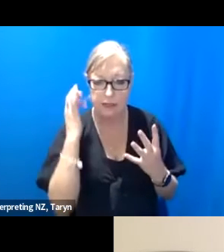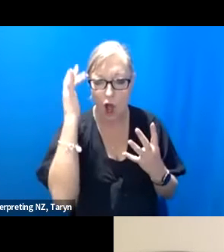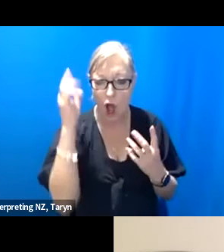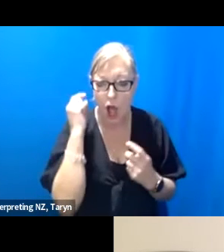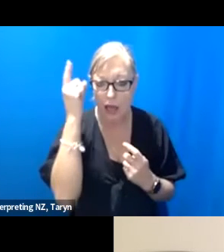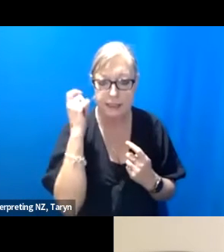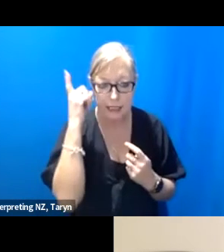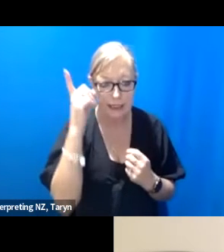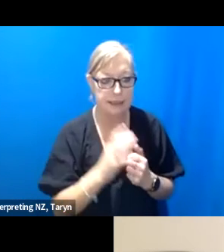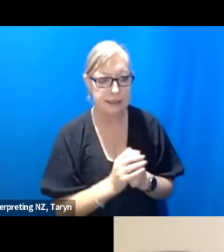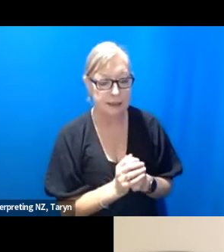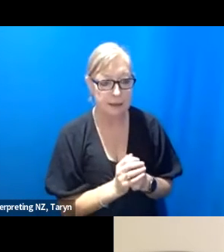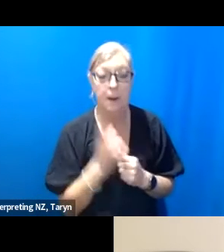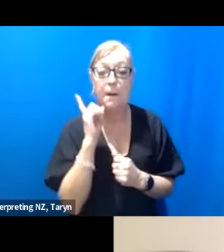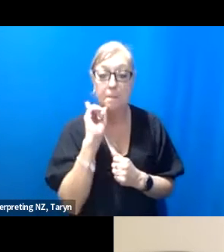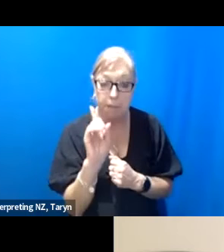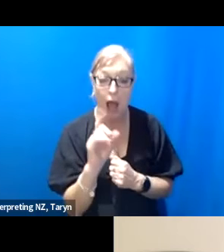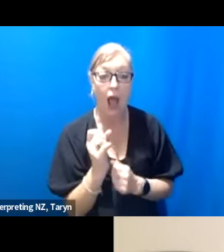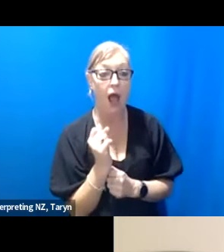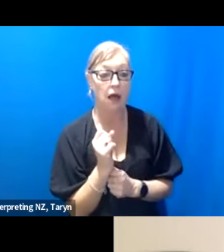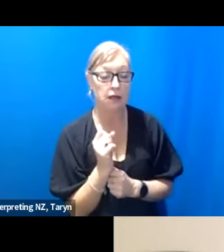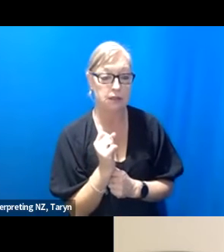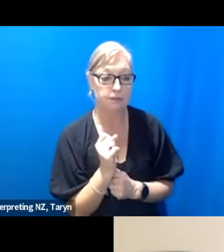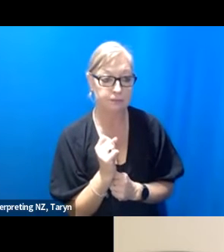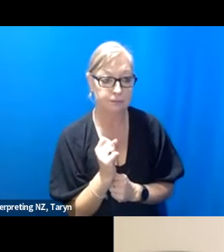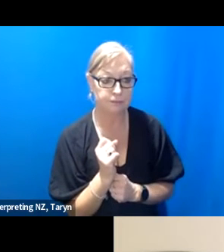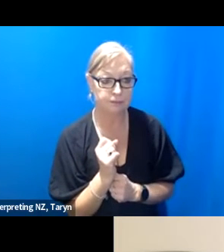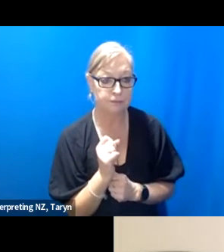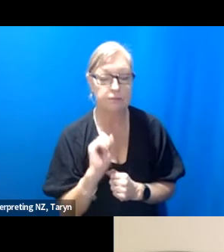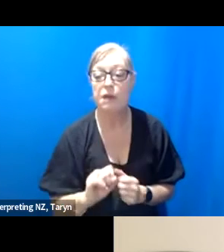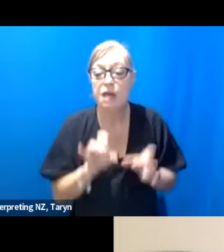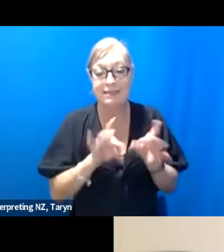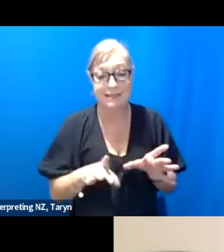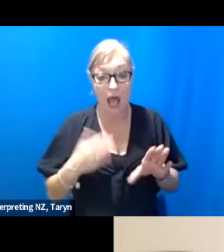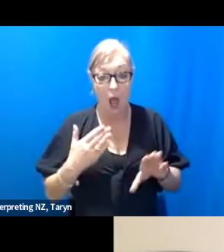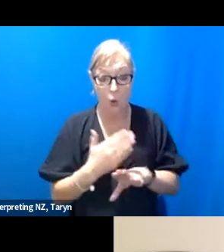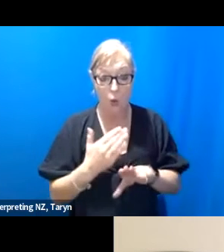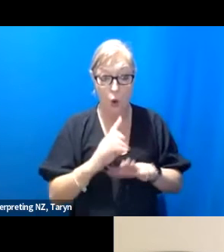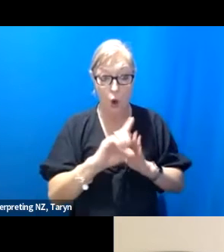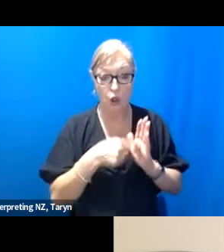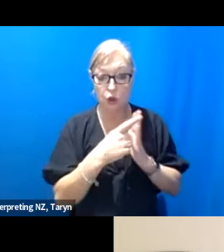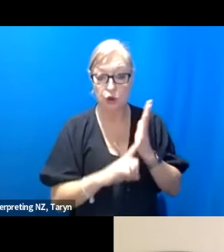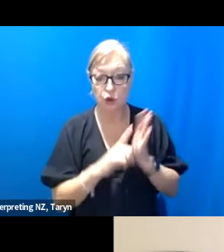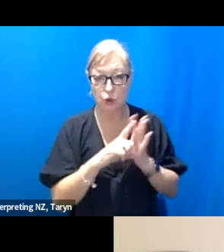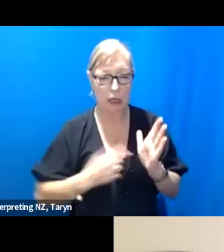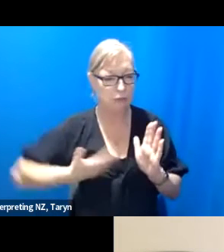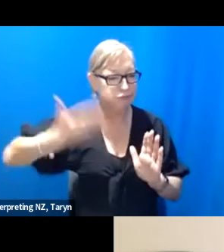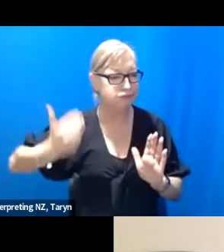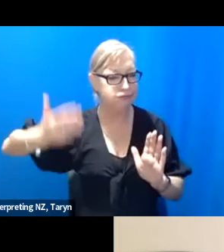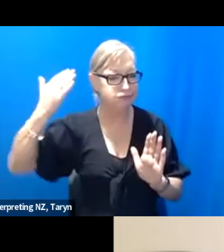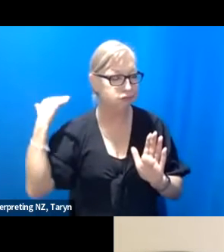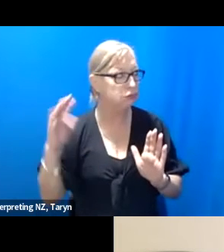But one of the most- when I first worked with Julia back in 2018 something like this,